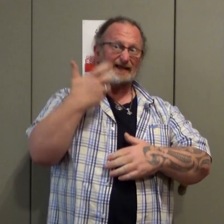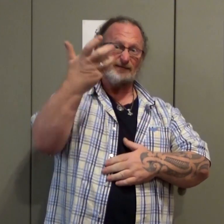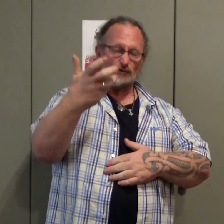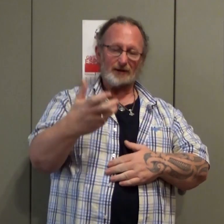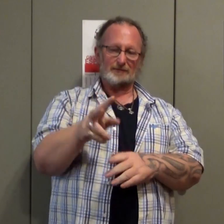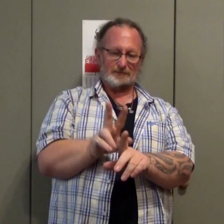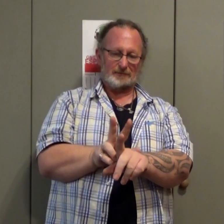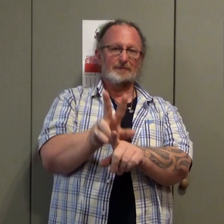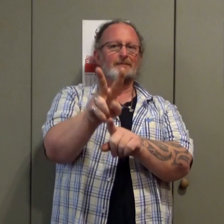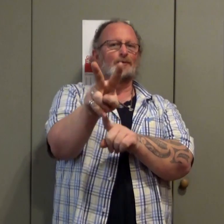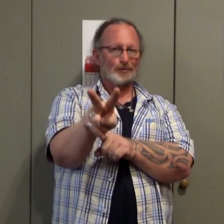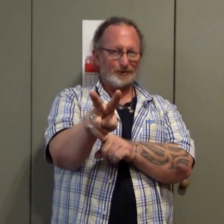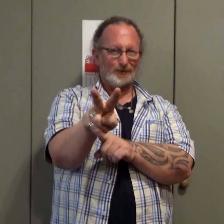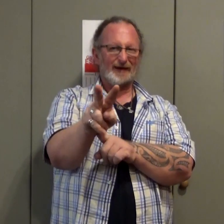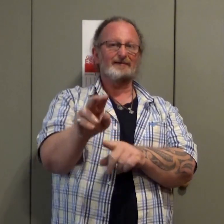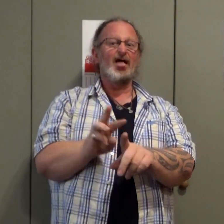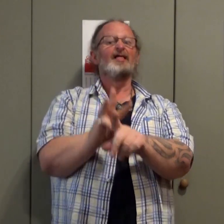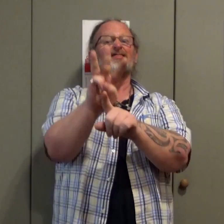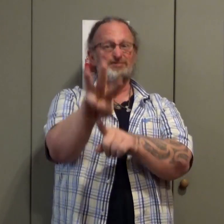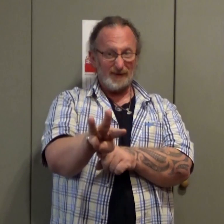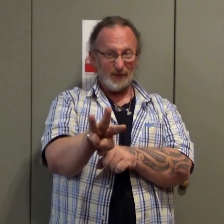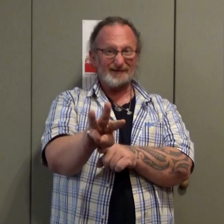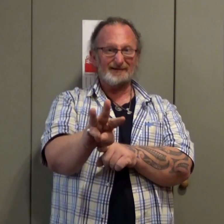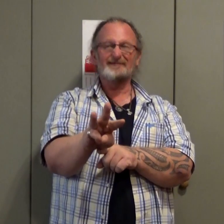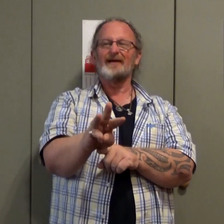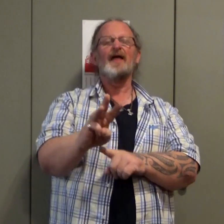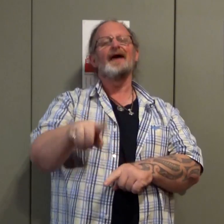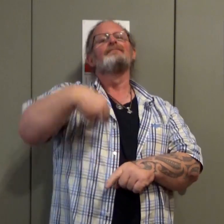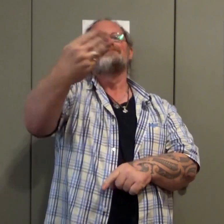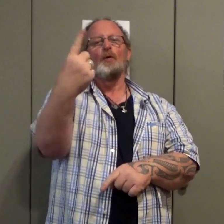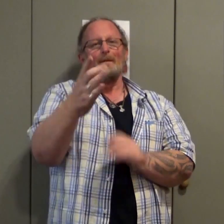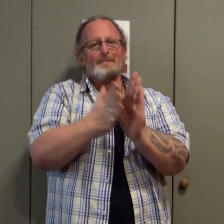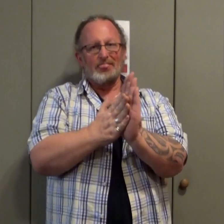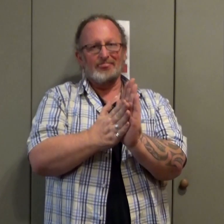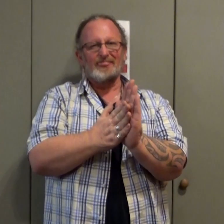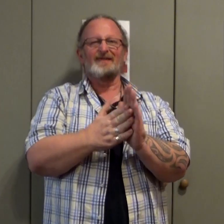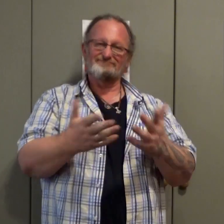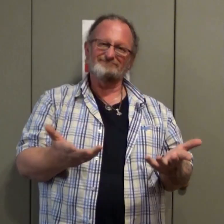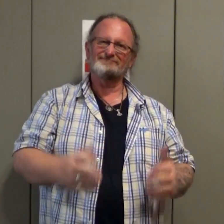In two weeks or in three weeks in three weeks three weeks later